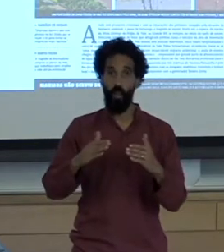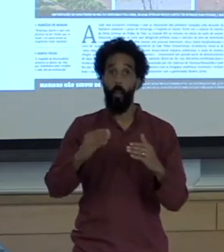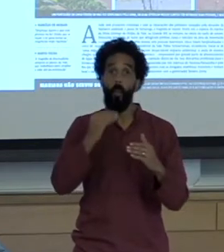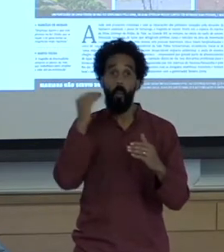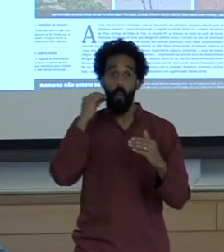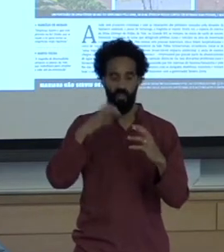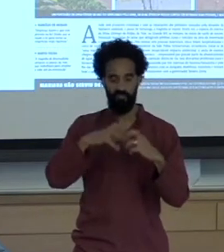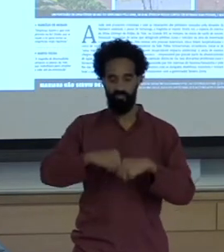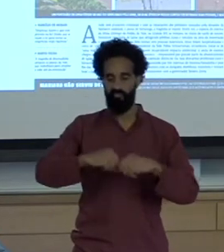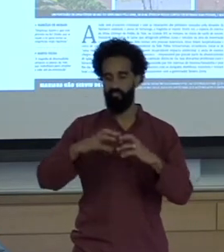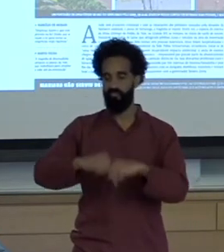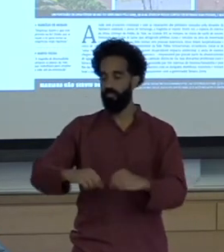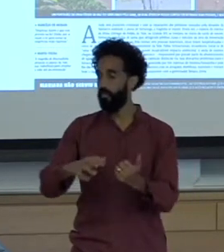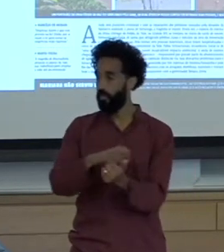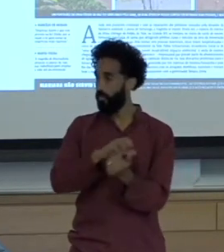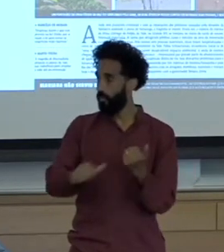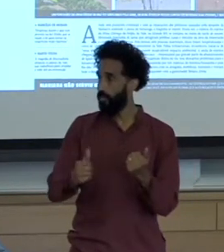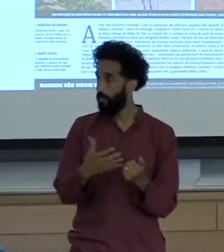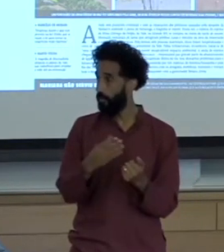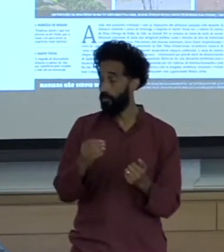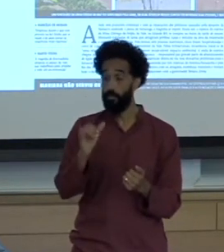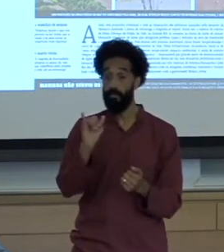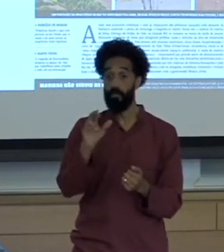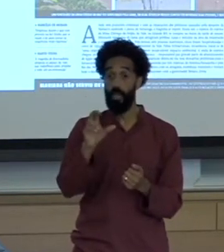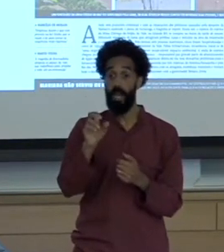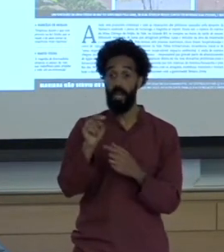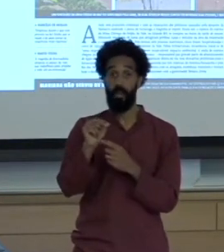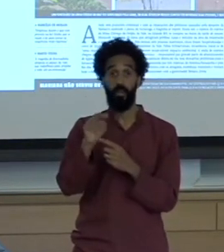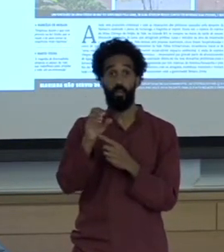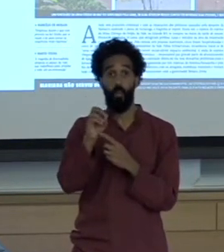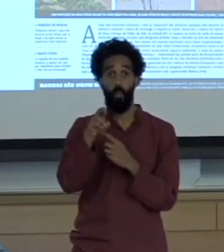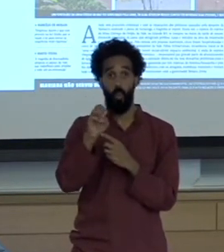The iron ore mining ways that clouded the Per Alama River